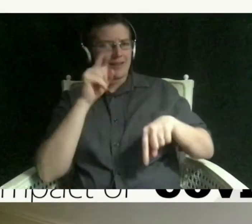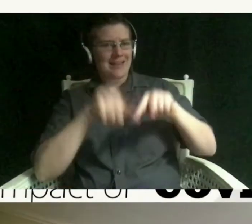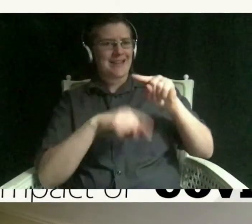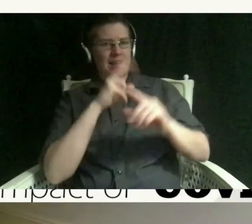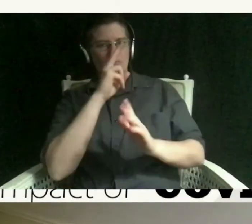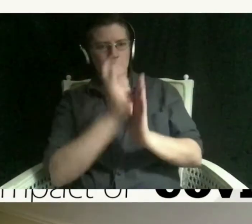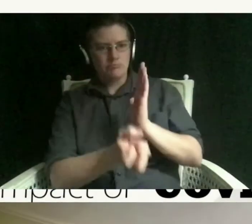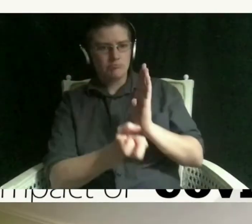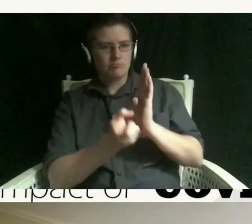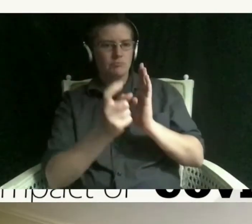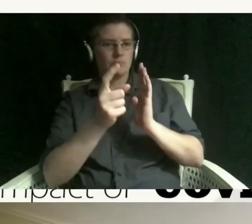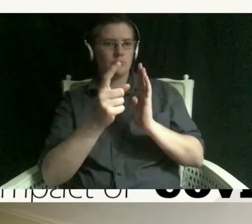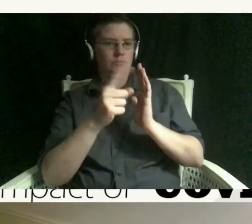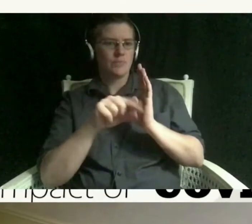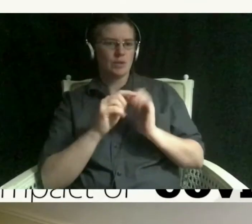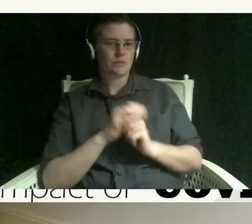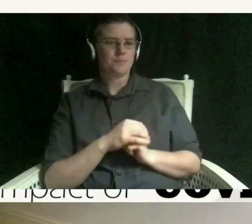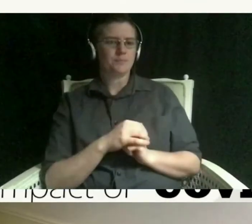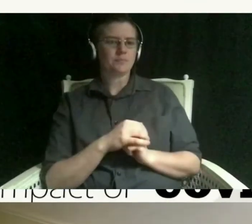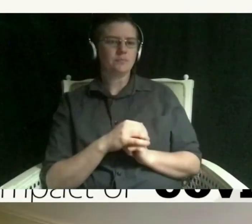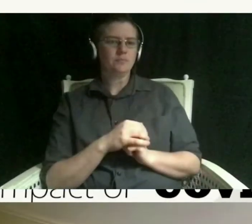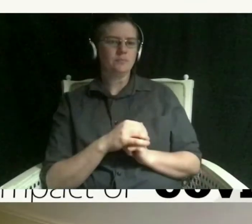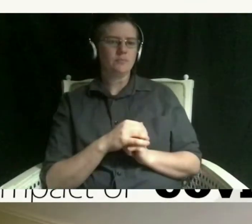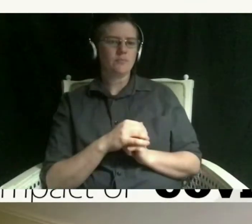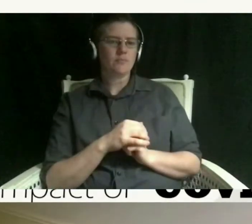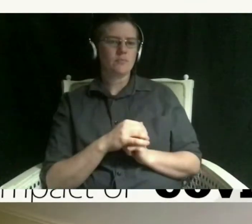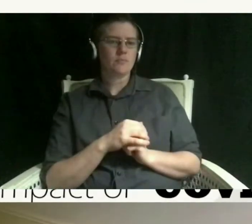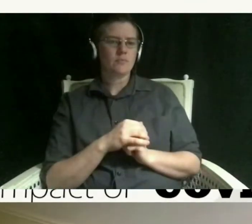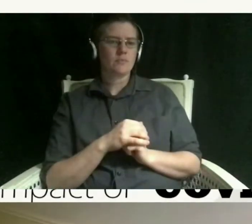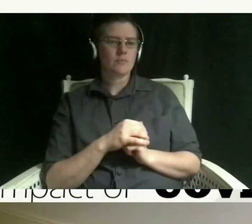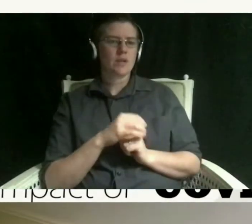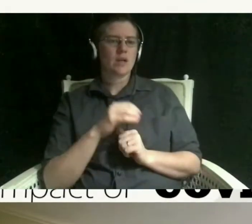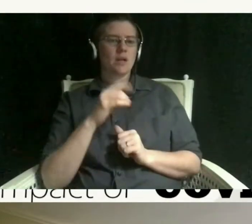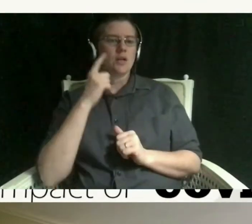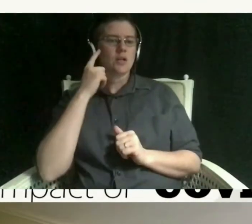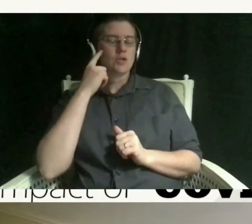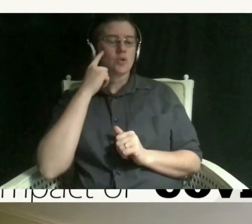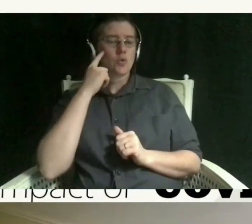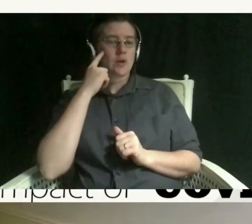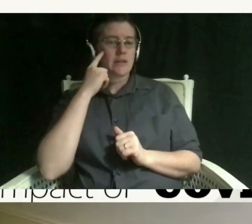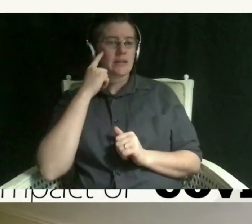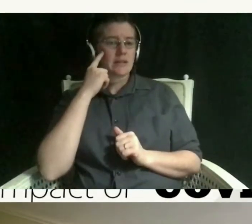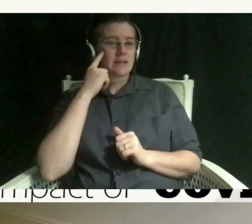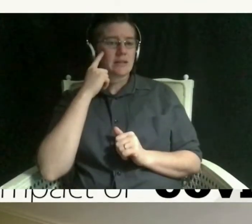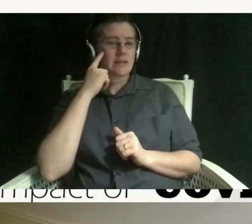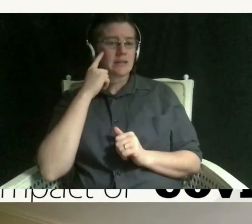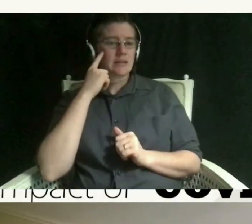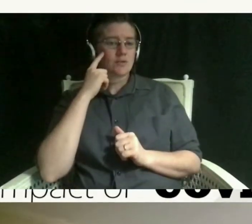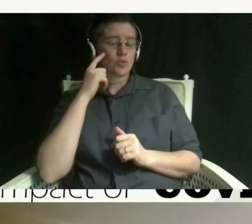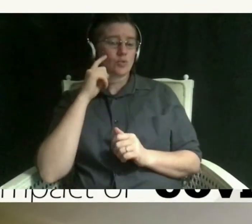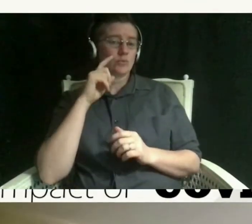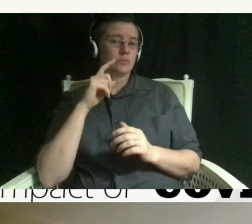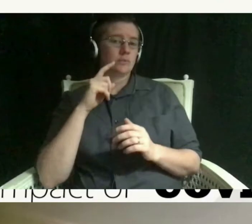and so one thing that's been happening is memorial services after some time so that there's closure